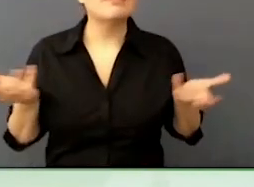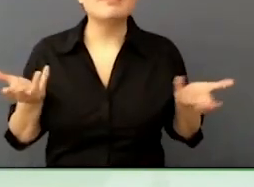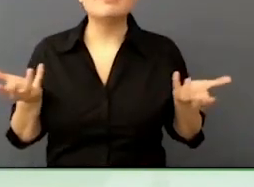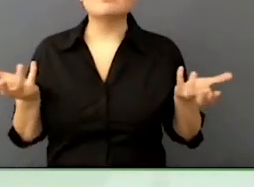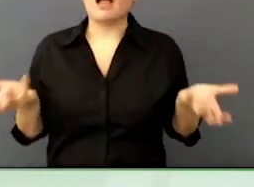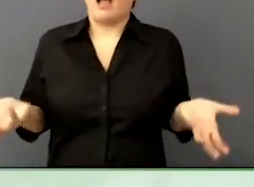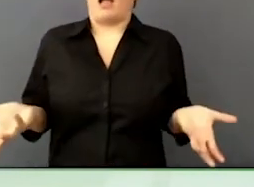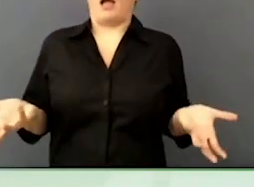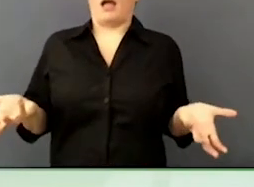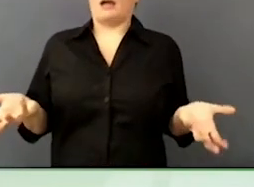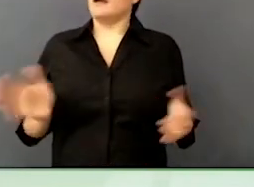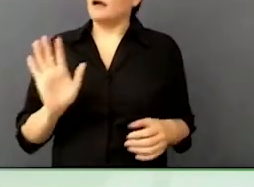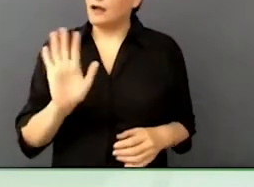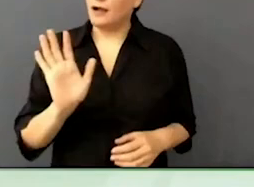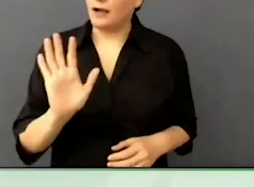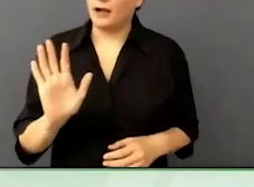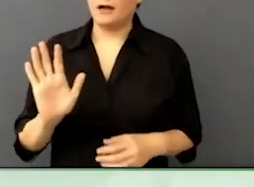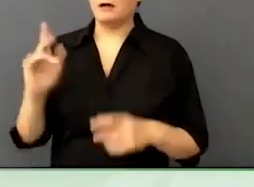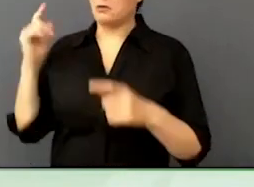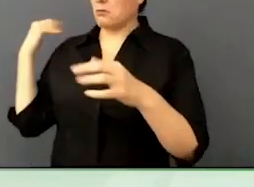programs accessible for my customers with disparities.